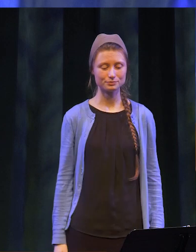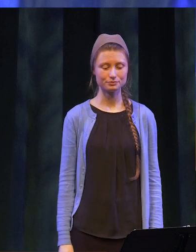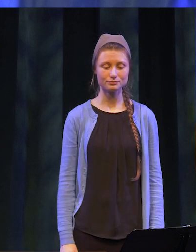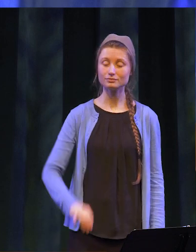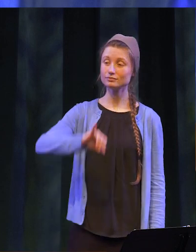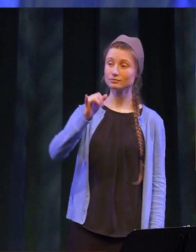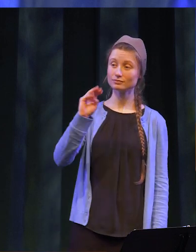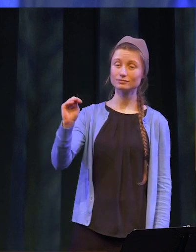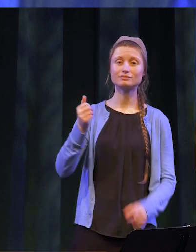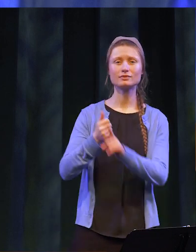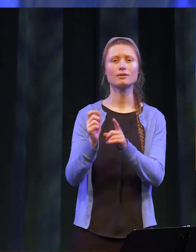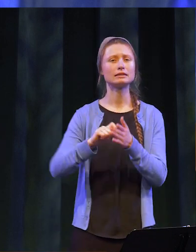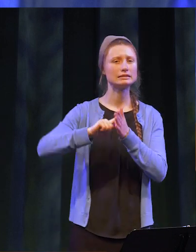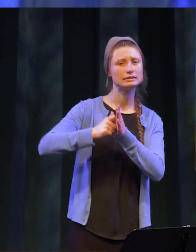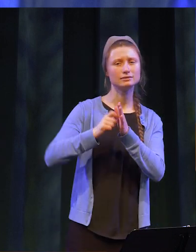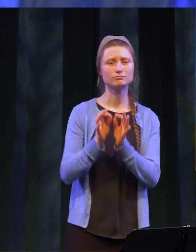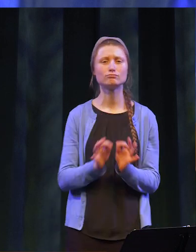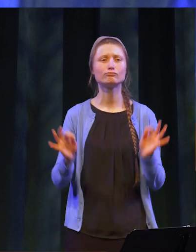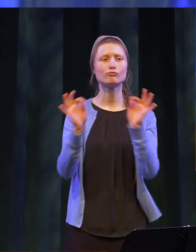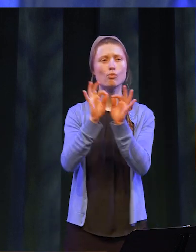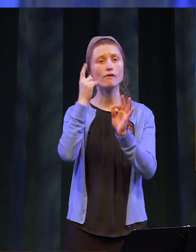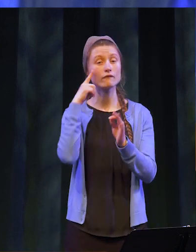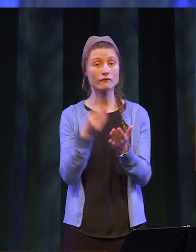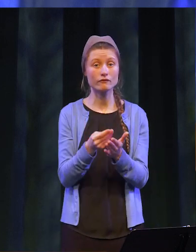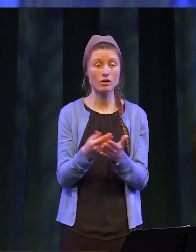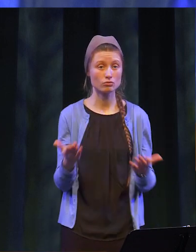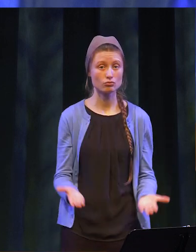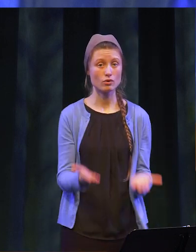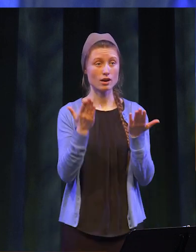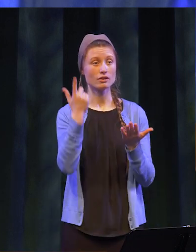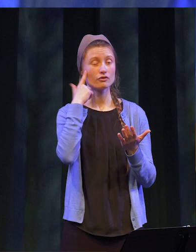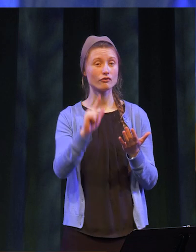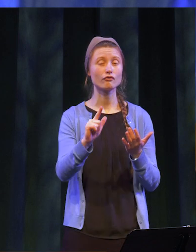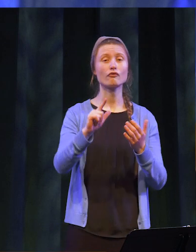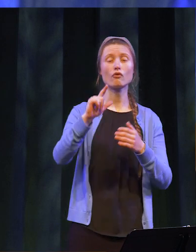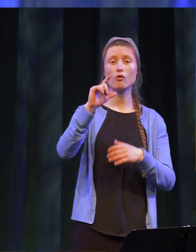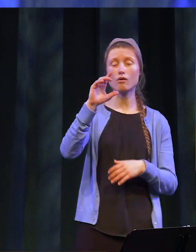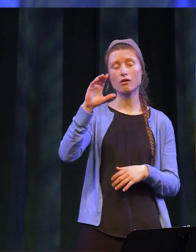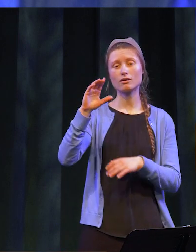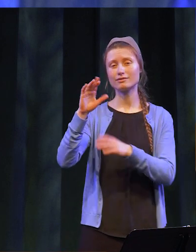Jim was also instrumental in the effort to raise funds for the Conable Technology Building